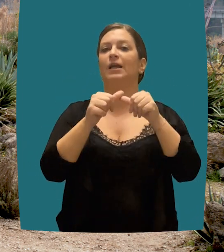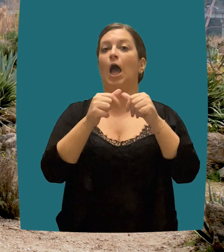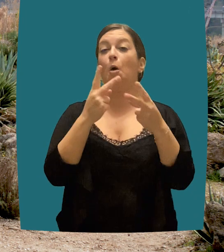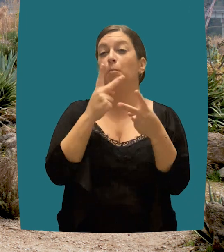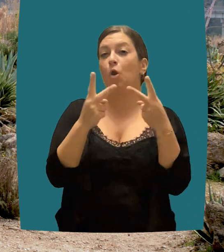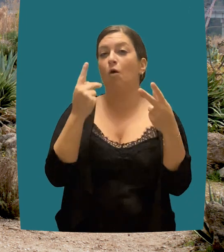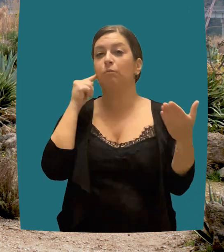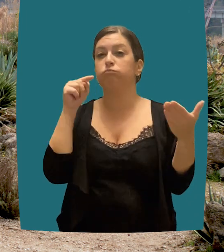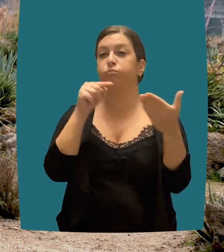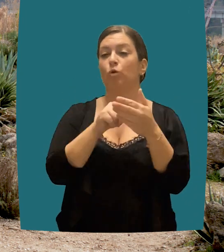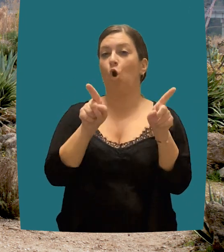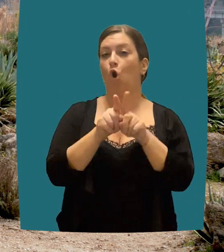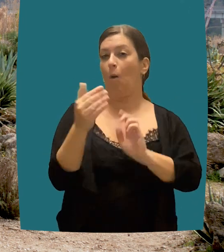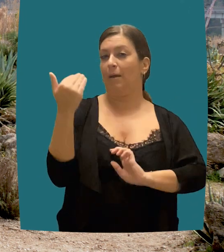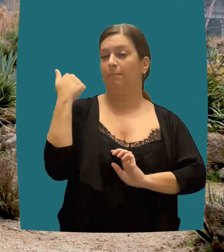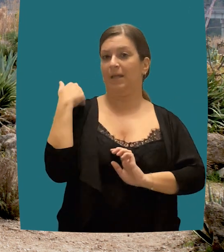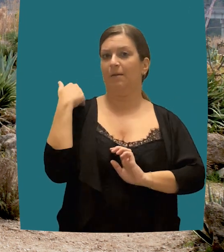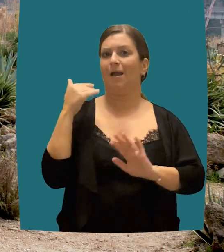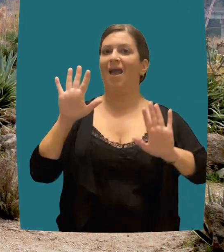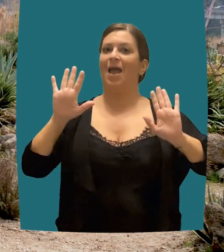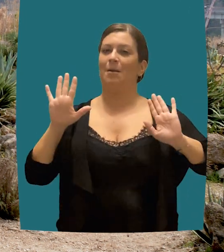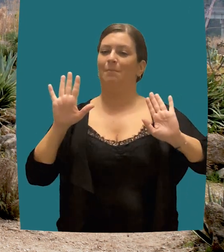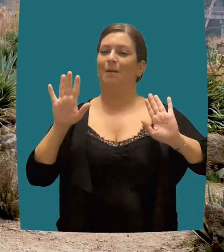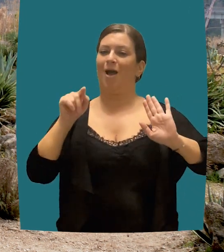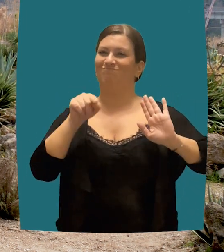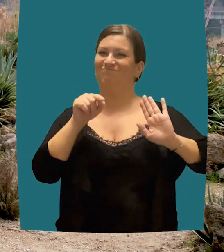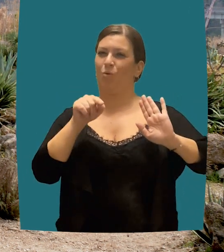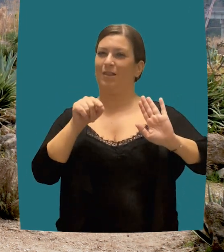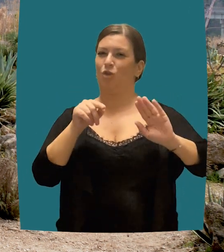Entrepreneurial activity can easily cause damage